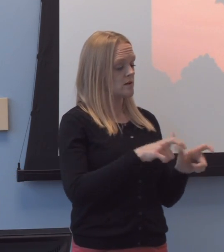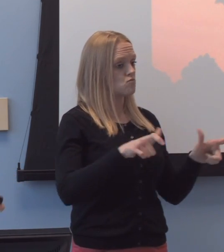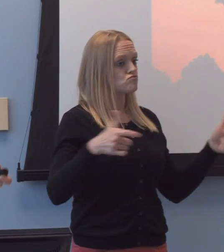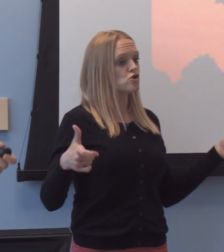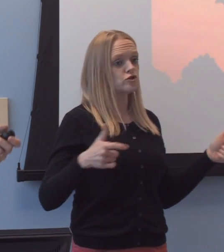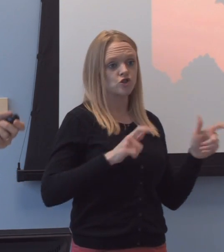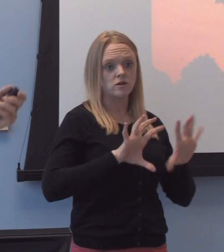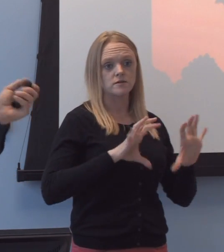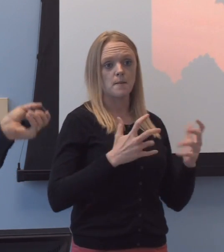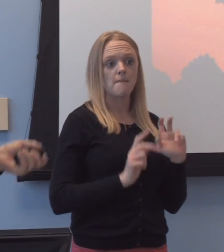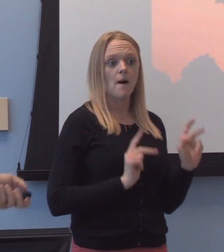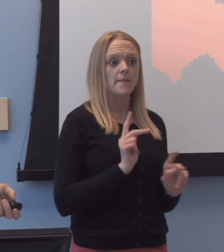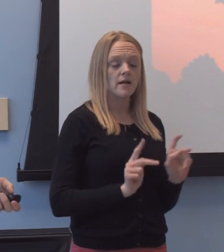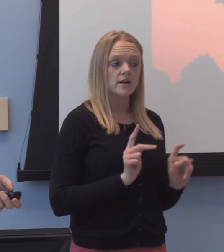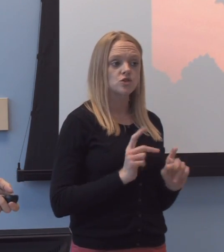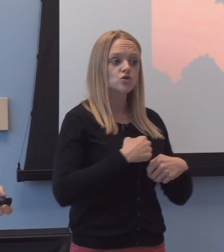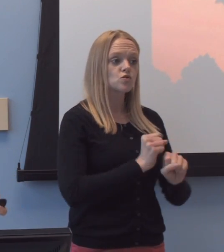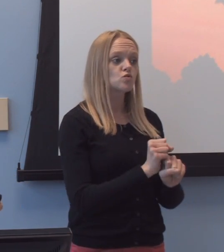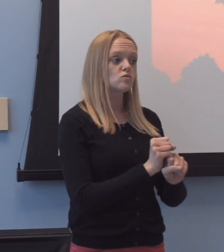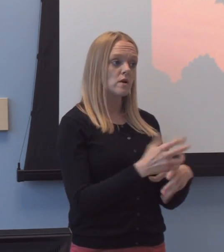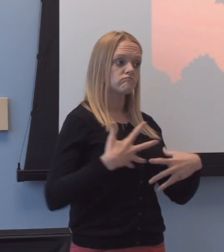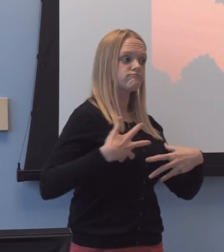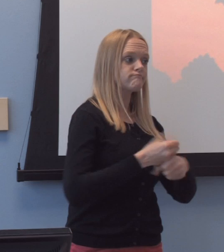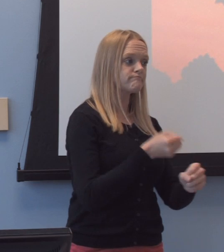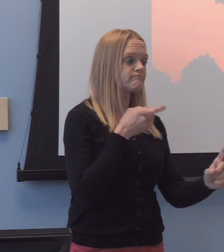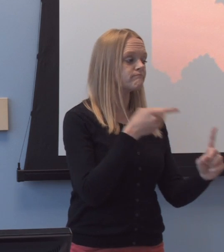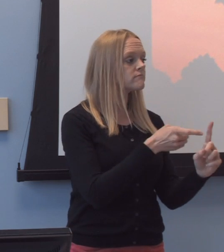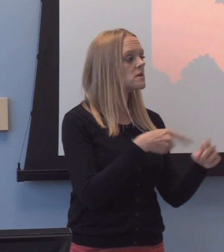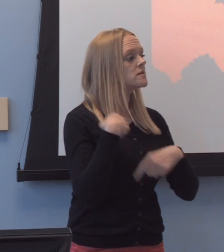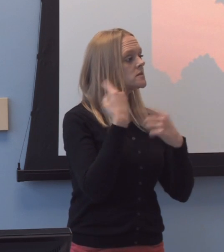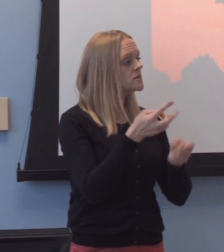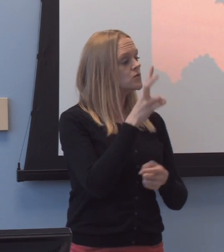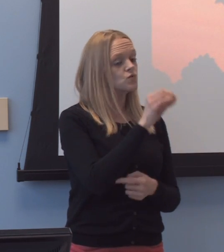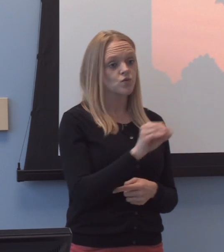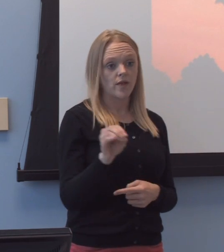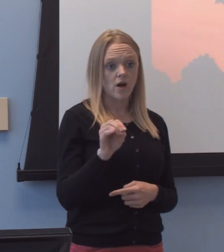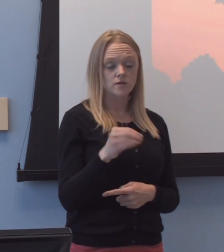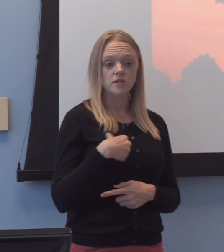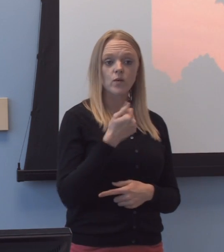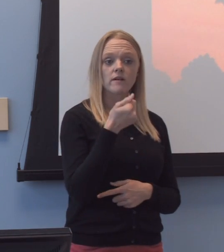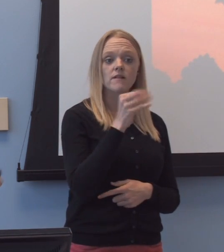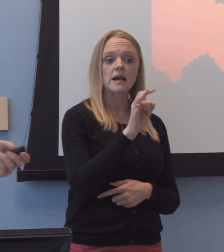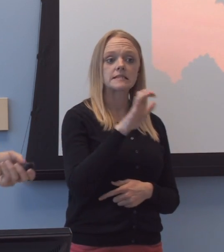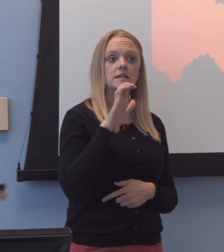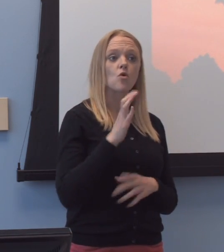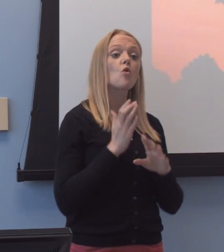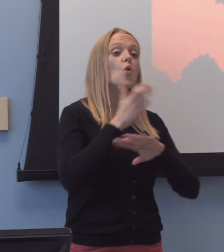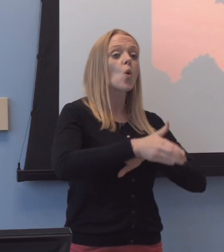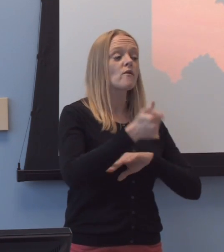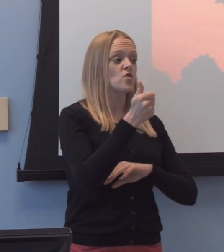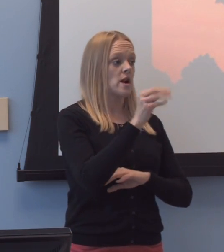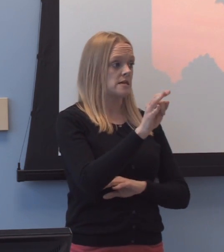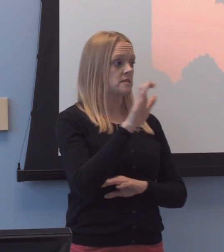Uh, making a long story short, since 2000, we've had 1,900- over 1,900 students,